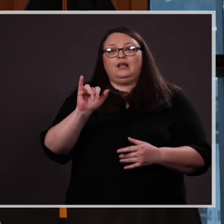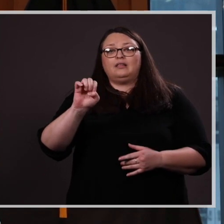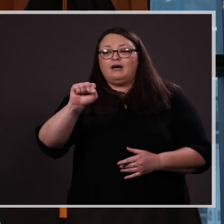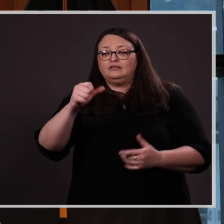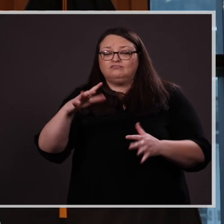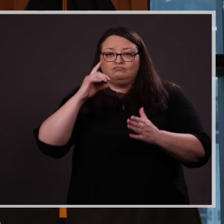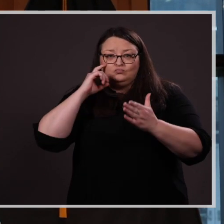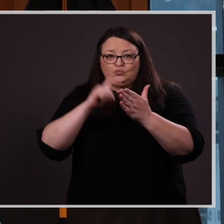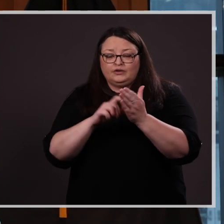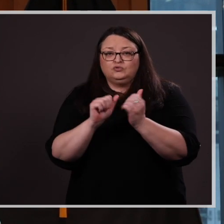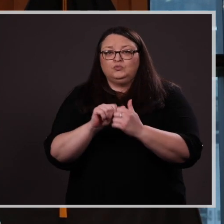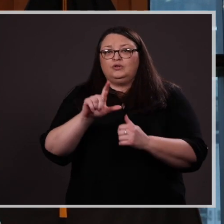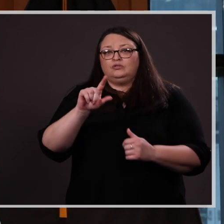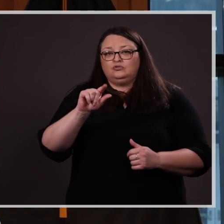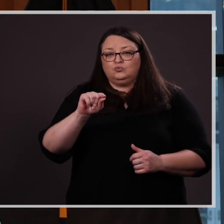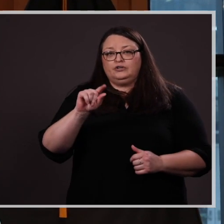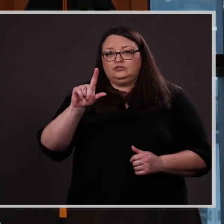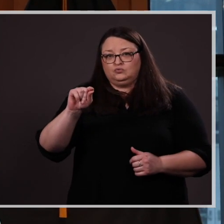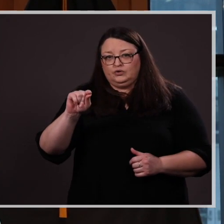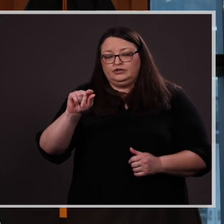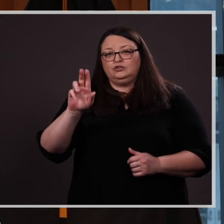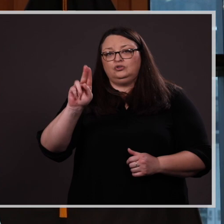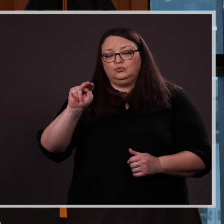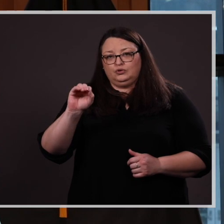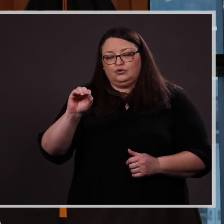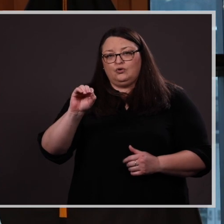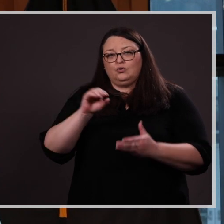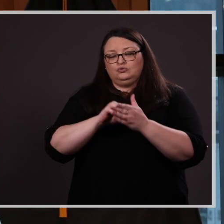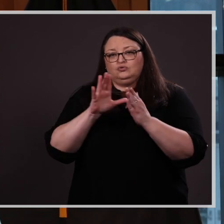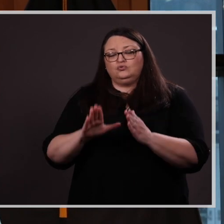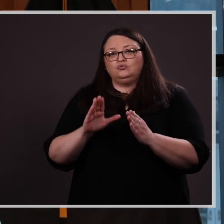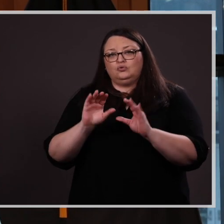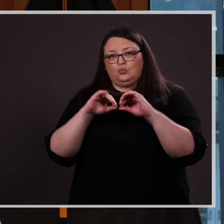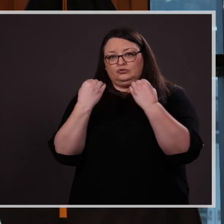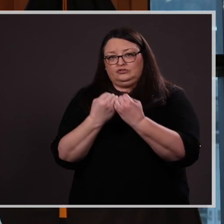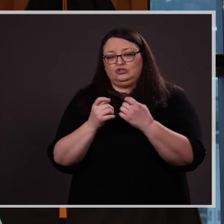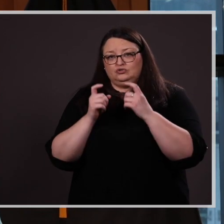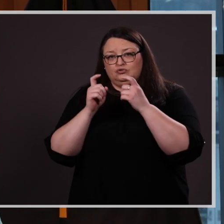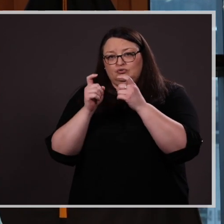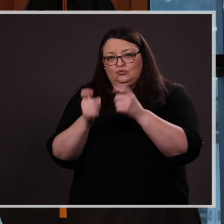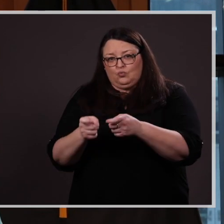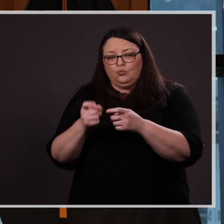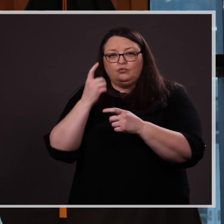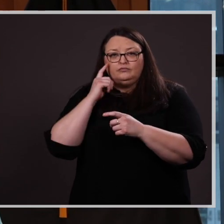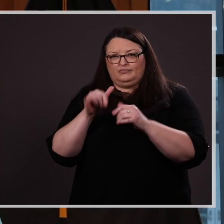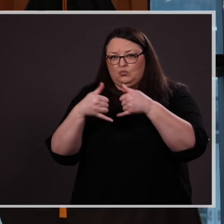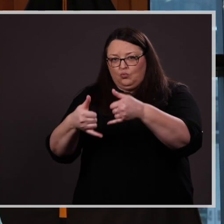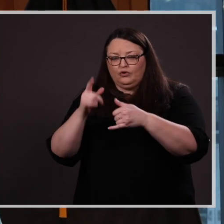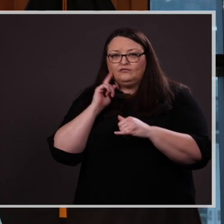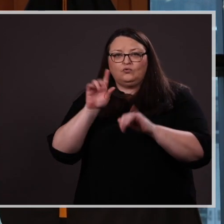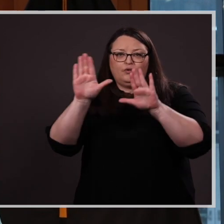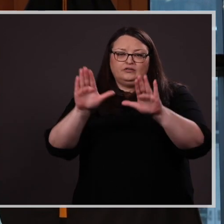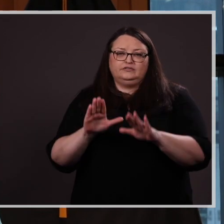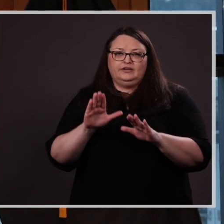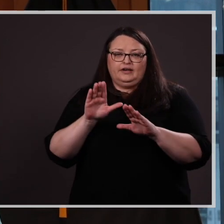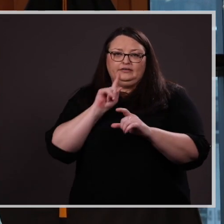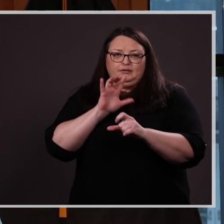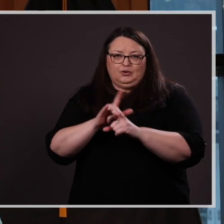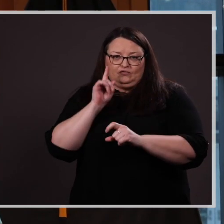recognized with a 2020 UNO Student Organization Award for Outstanding Commitment to Service.